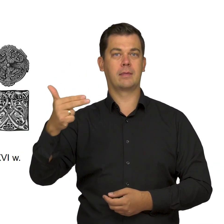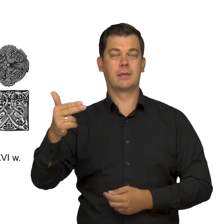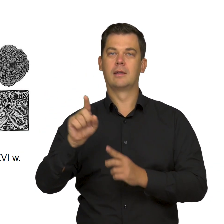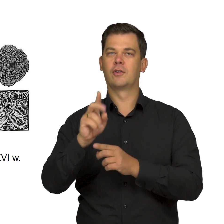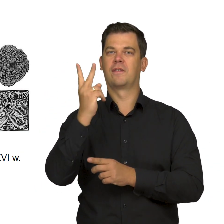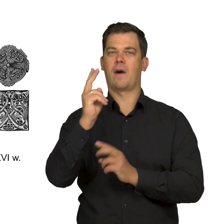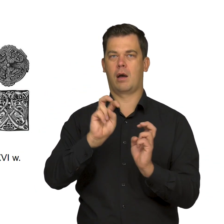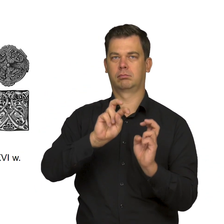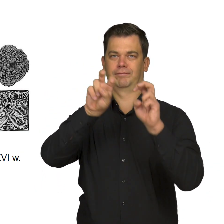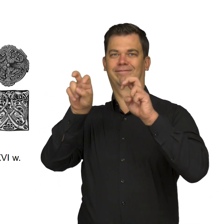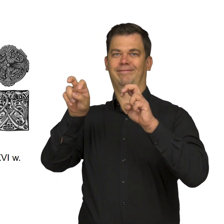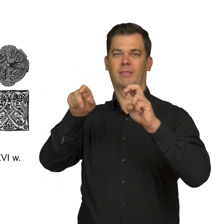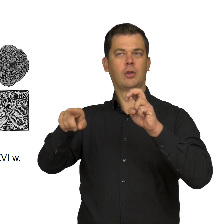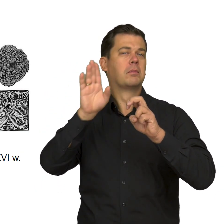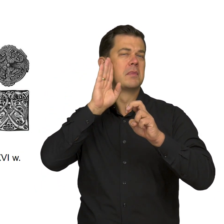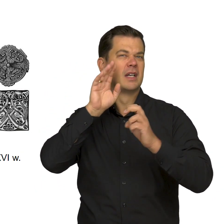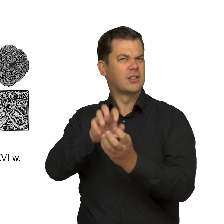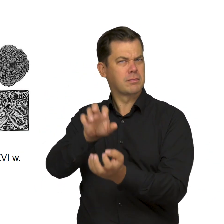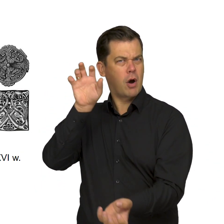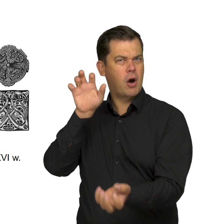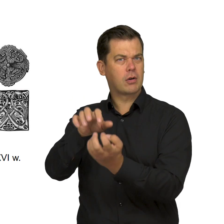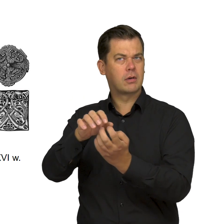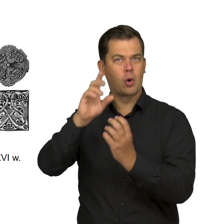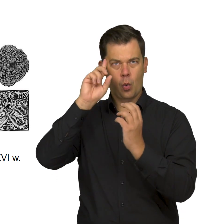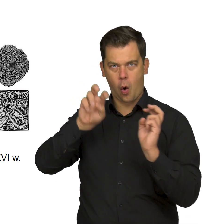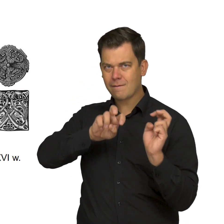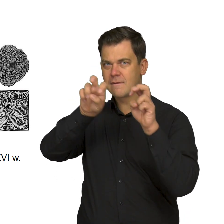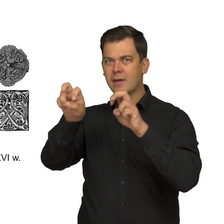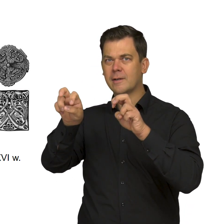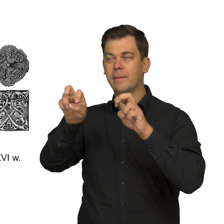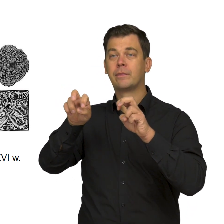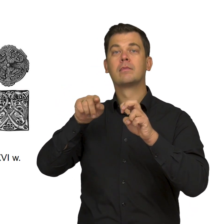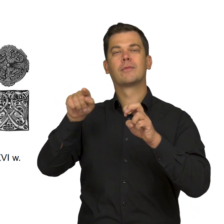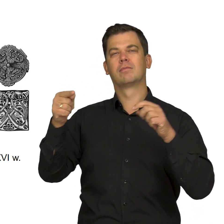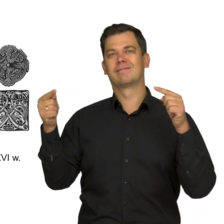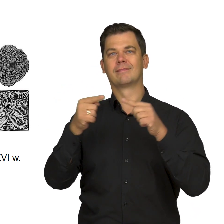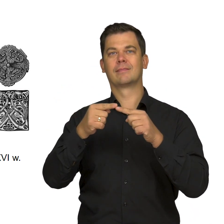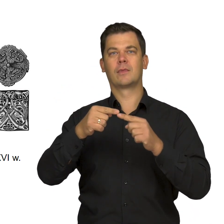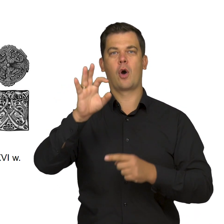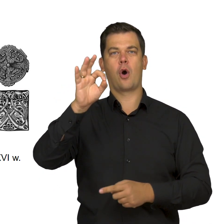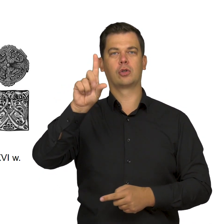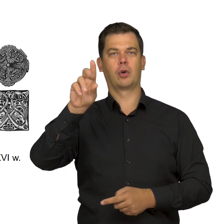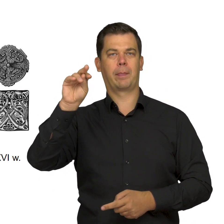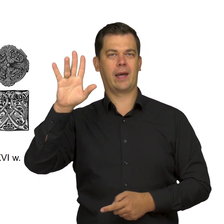most likely dragon heads, in the Oseberg style.